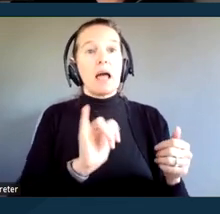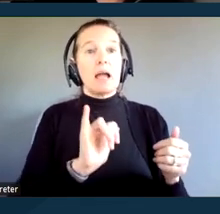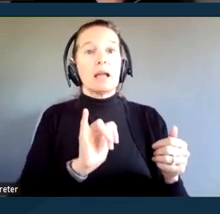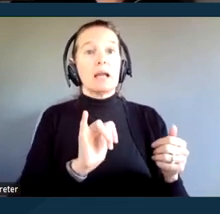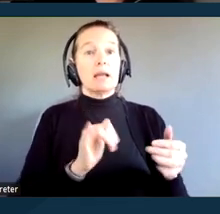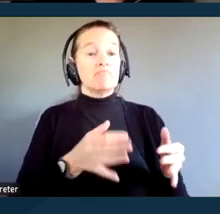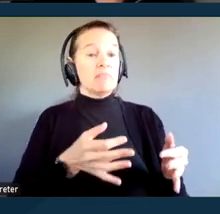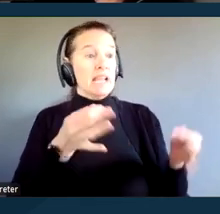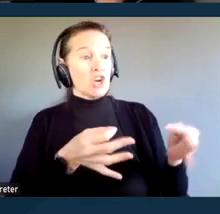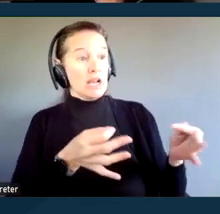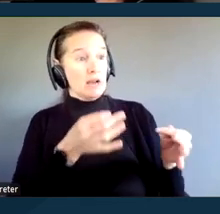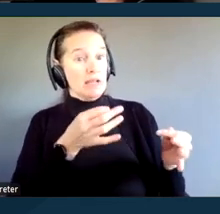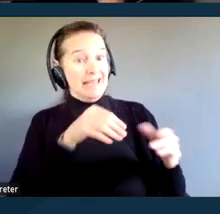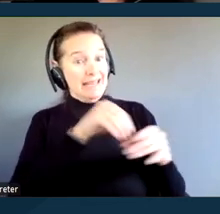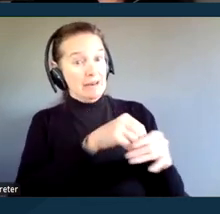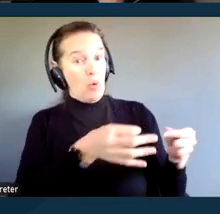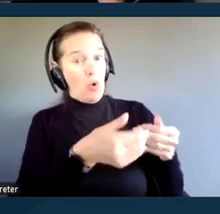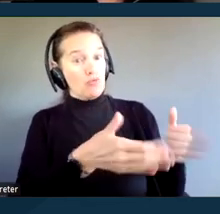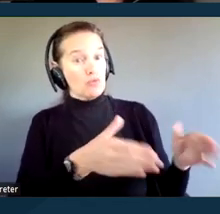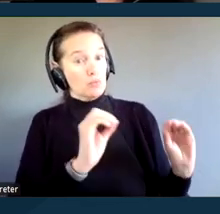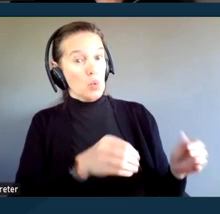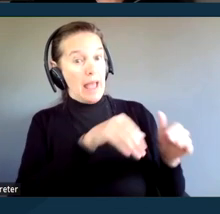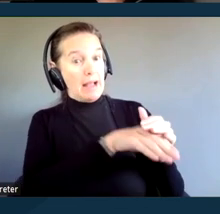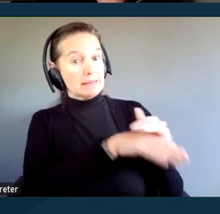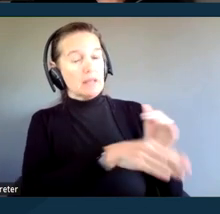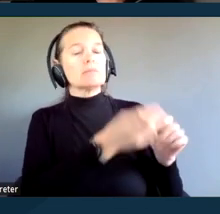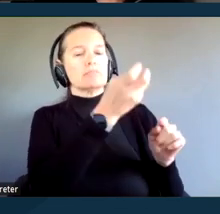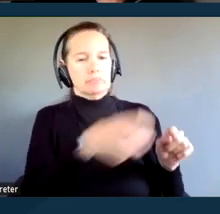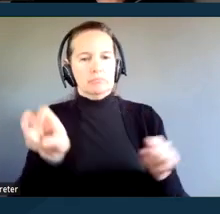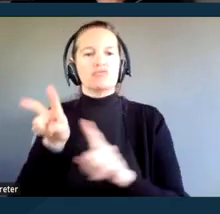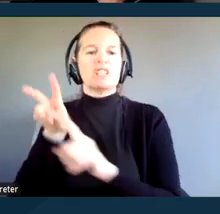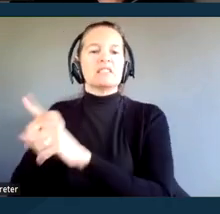to an accessible site or adjusting a court schedule.